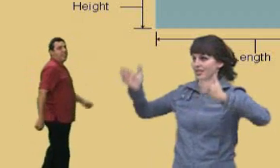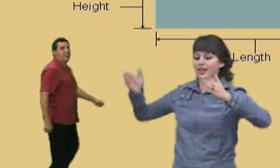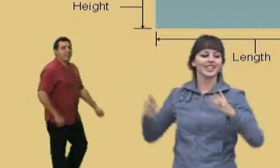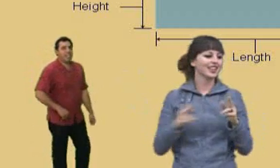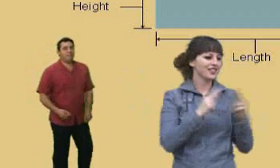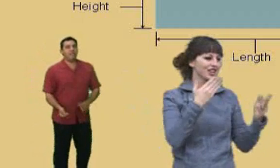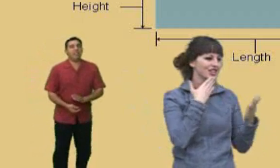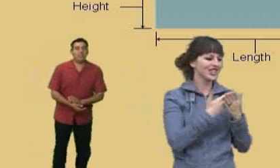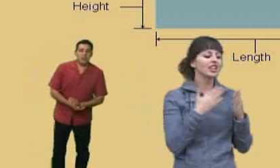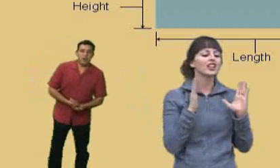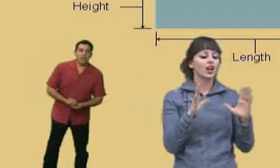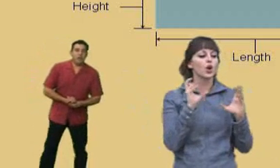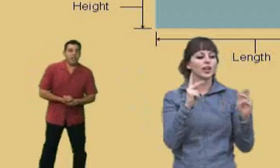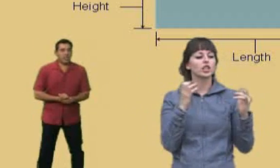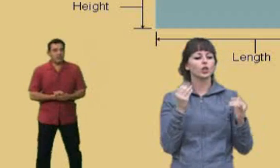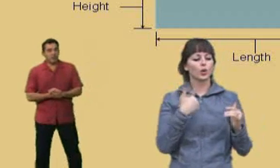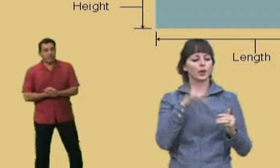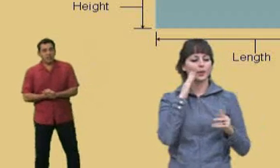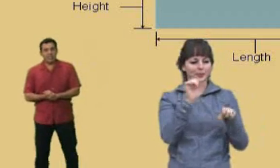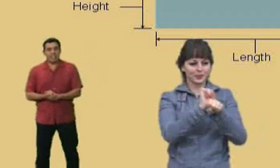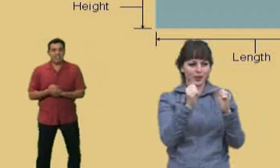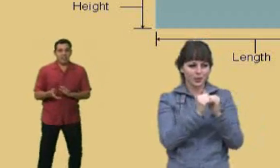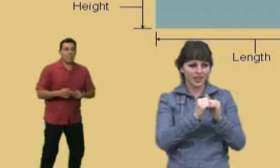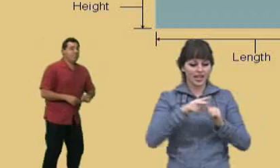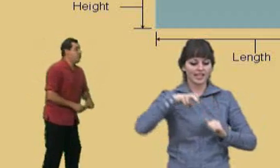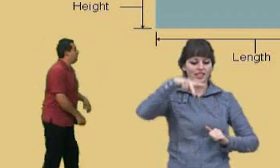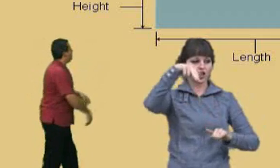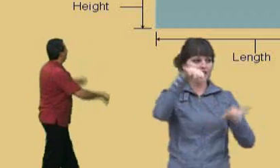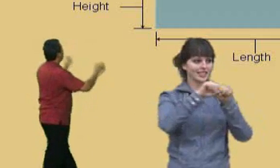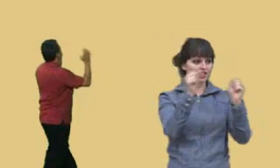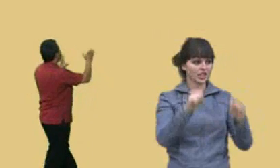Okay, so we're going to be working with a staircase shape just like this.